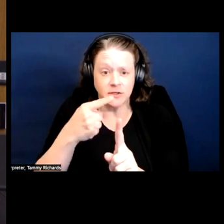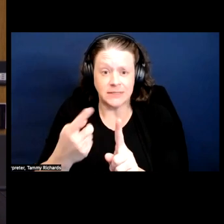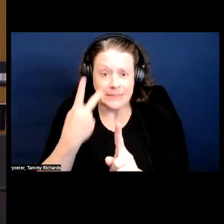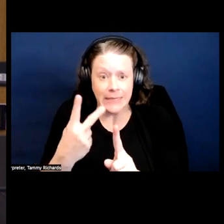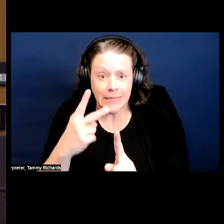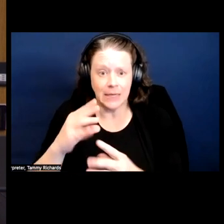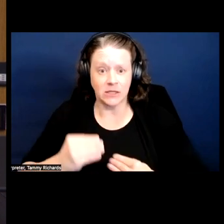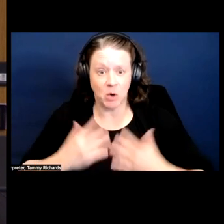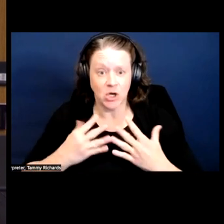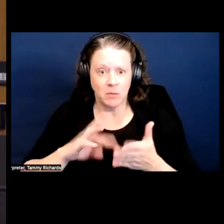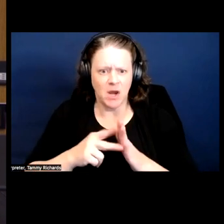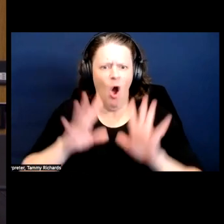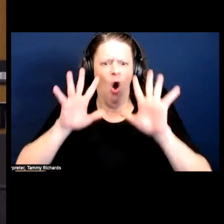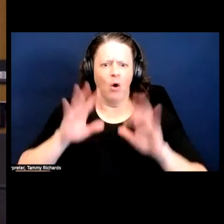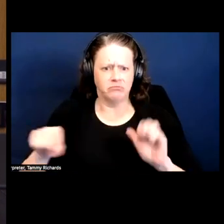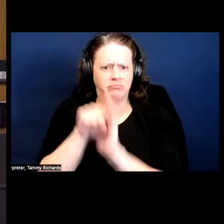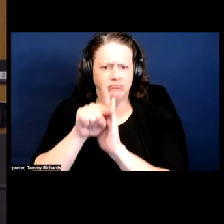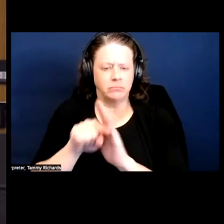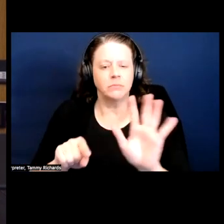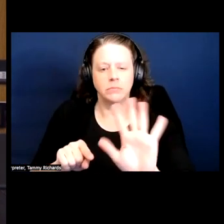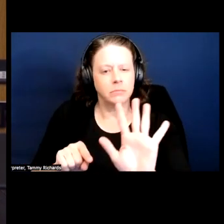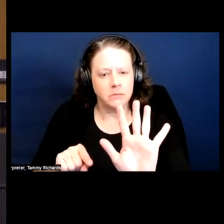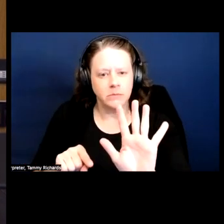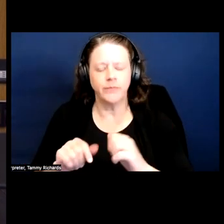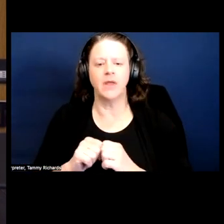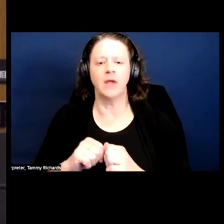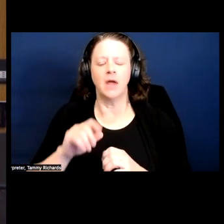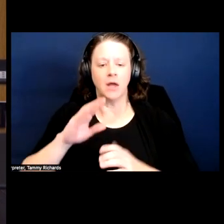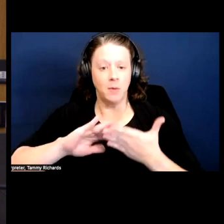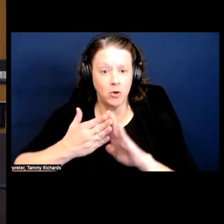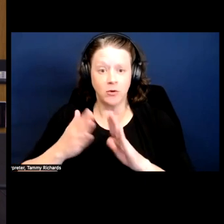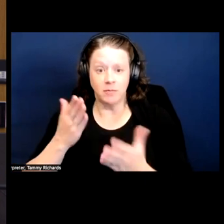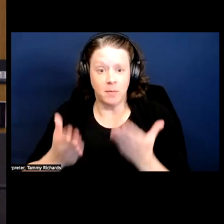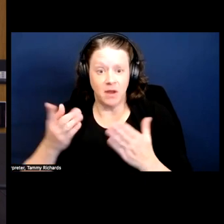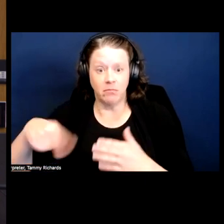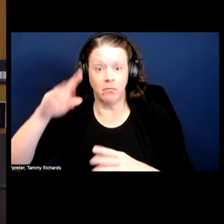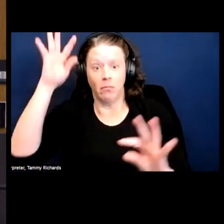talking about communities that might not share the language, communities or individuals that